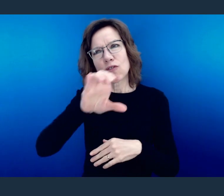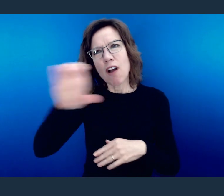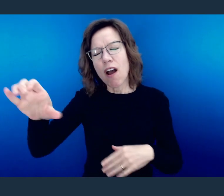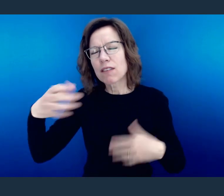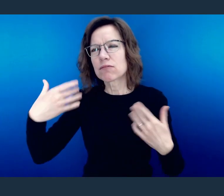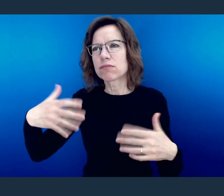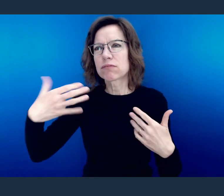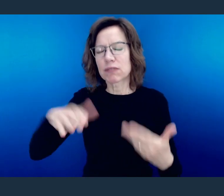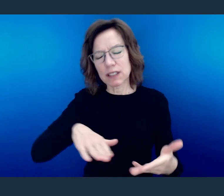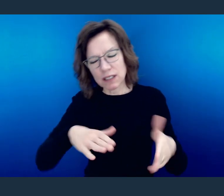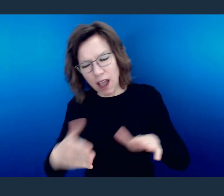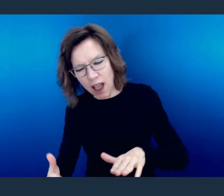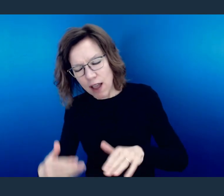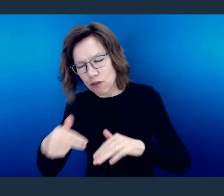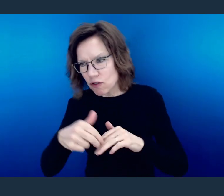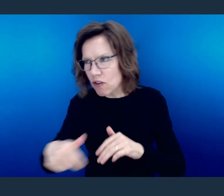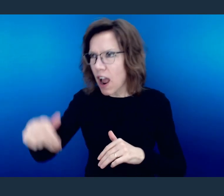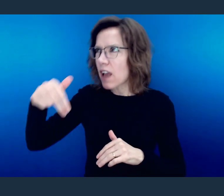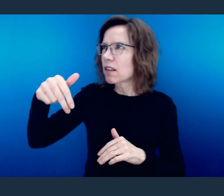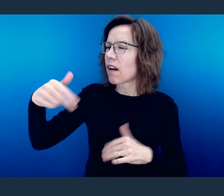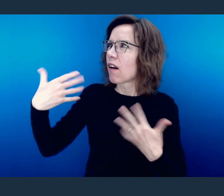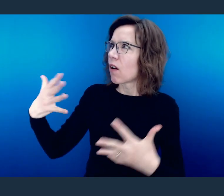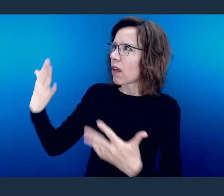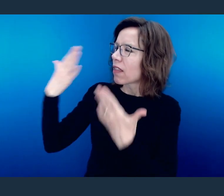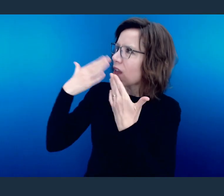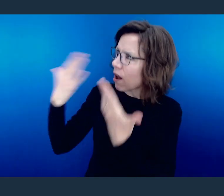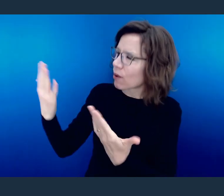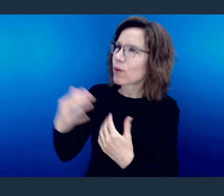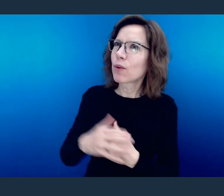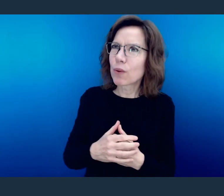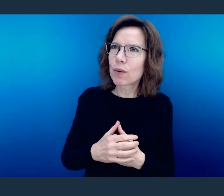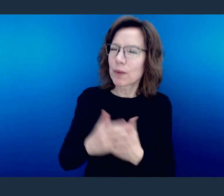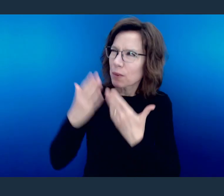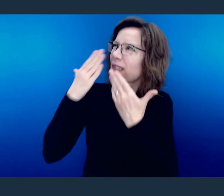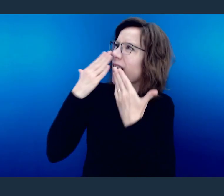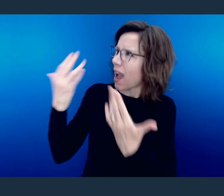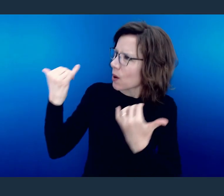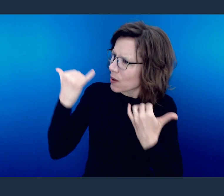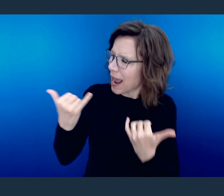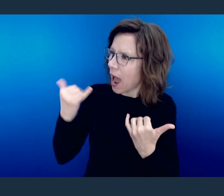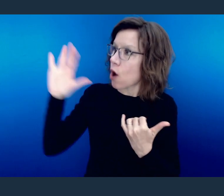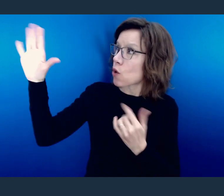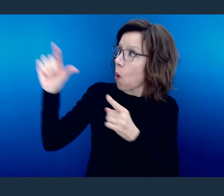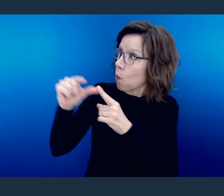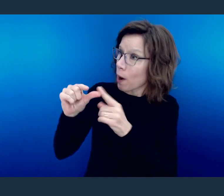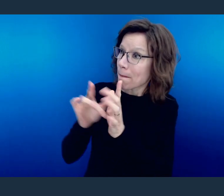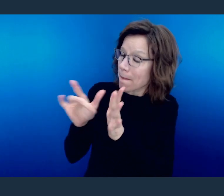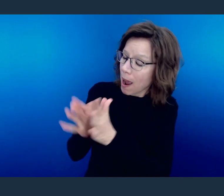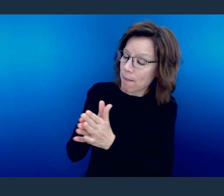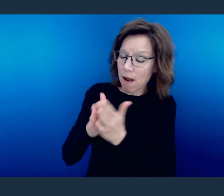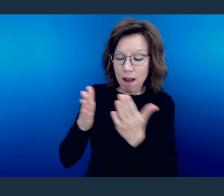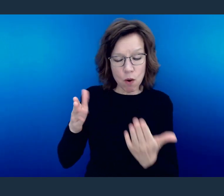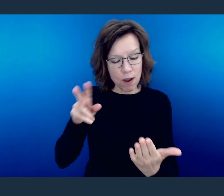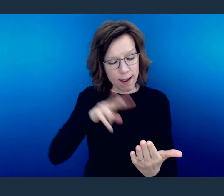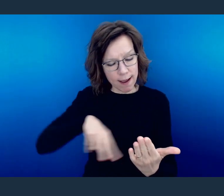And Lord, we thank You now for the words that we are able to learn, delve into, and apply